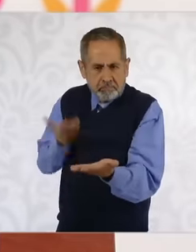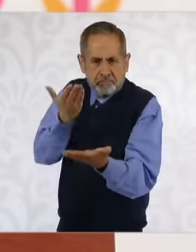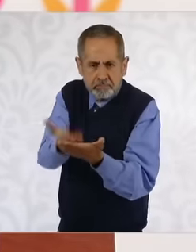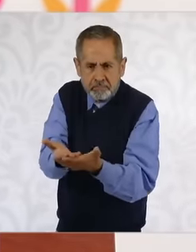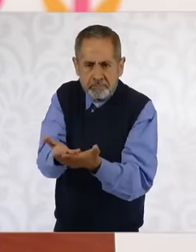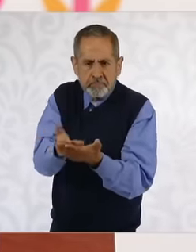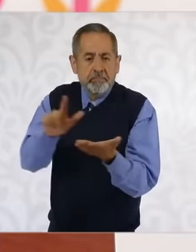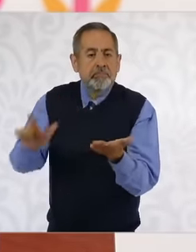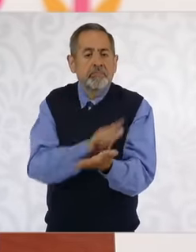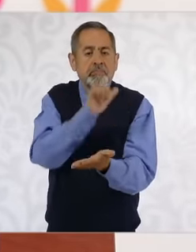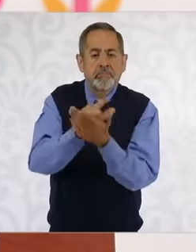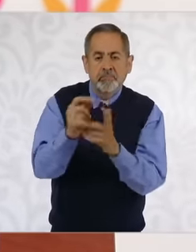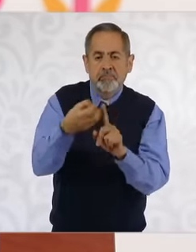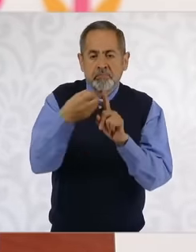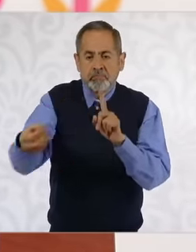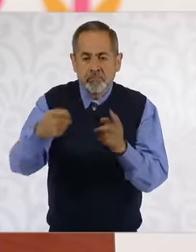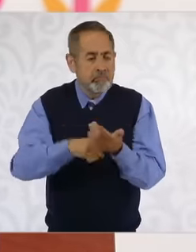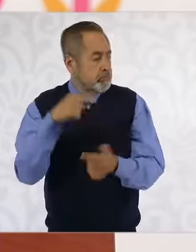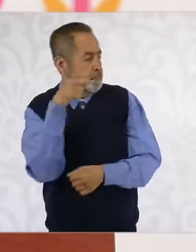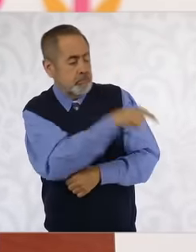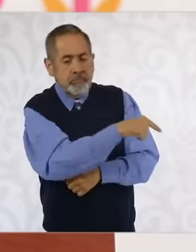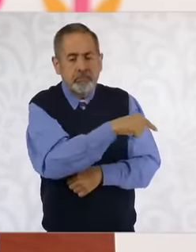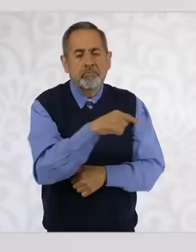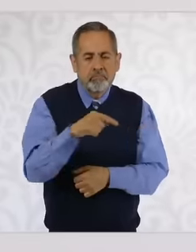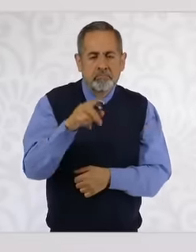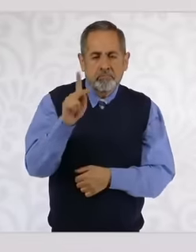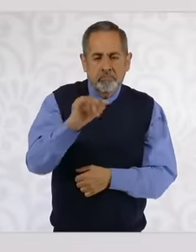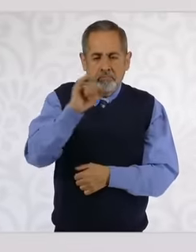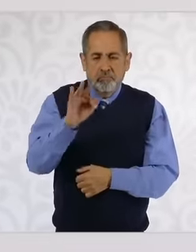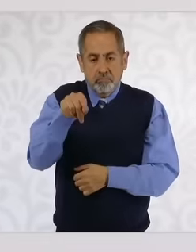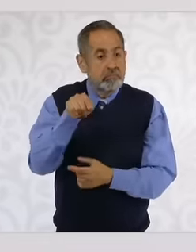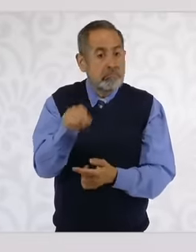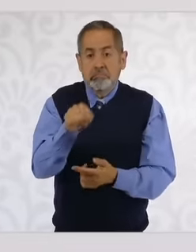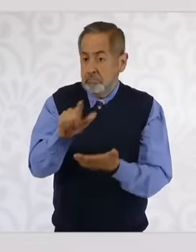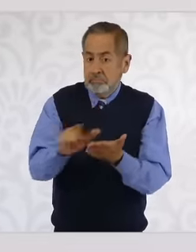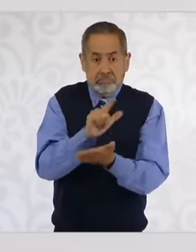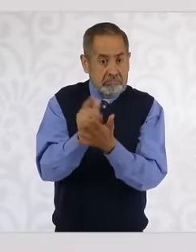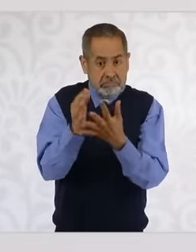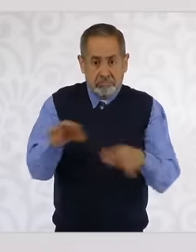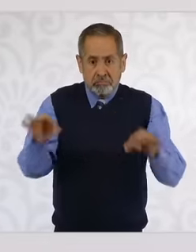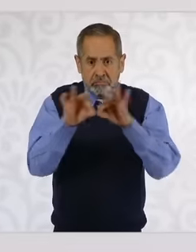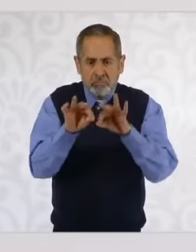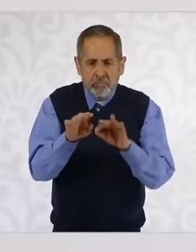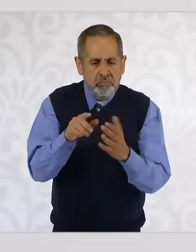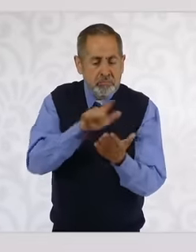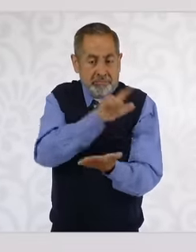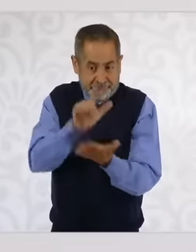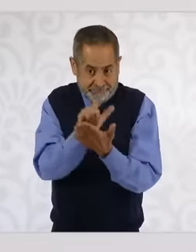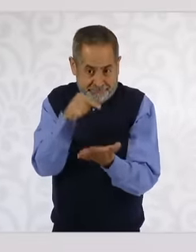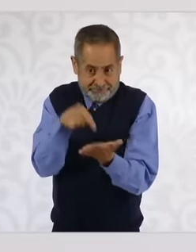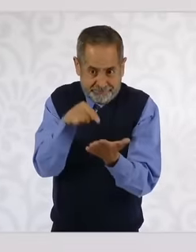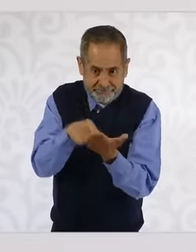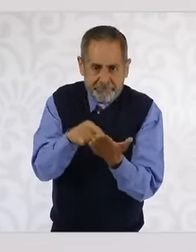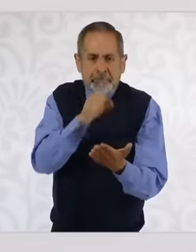the Organic Law of the judicial power, it is a very important law because it establishes criteria for